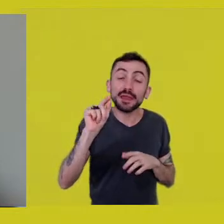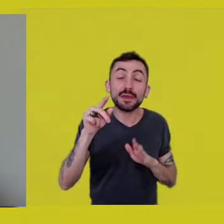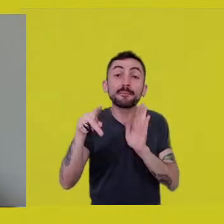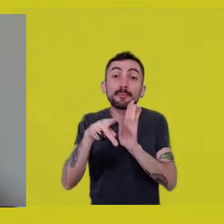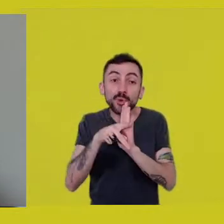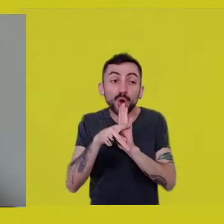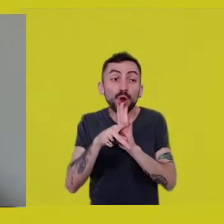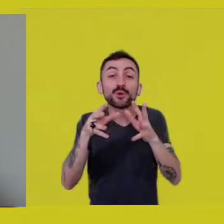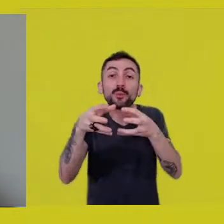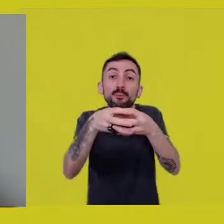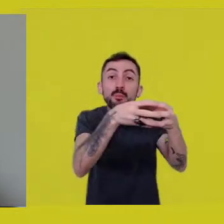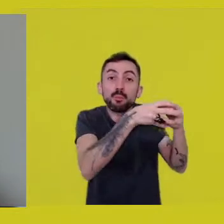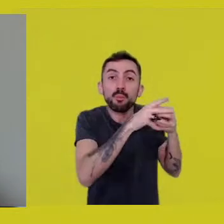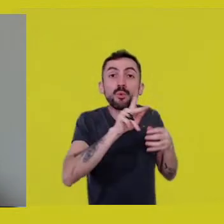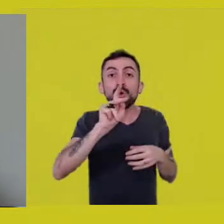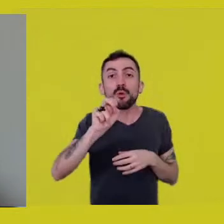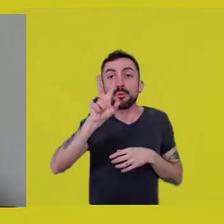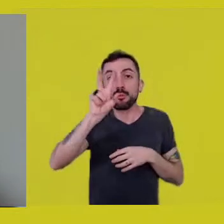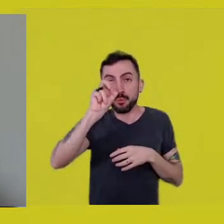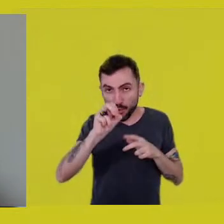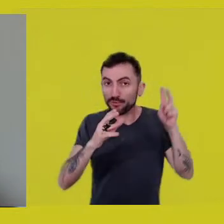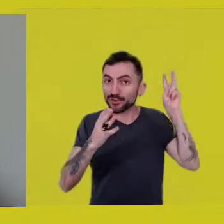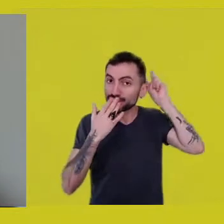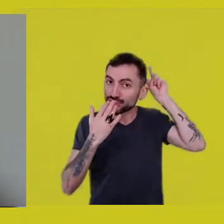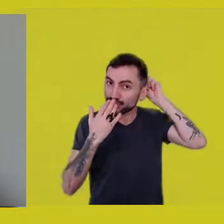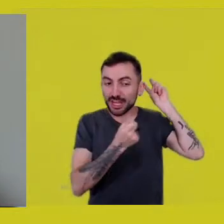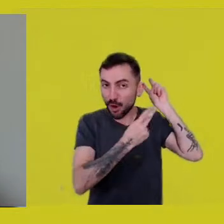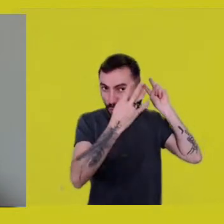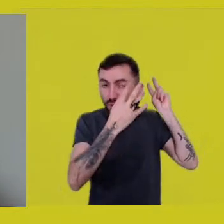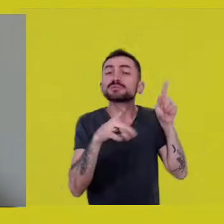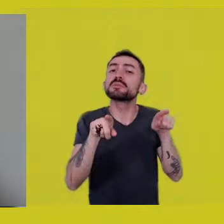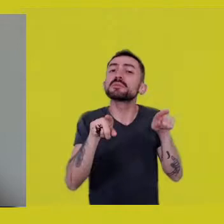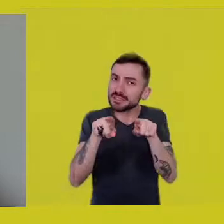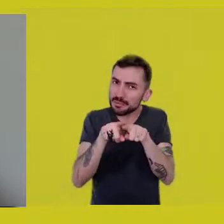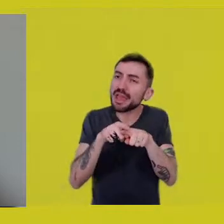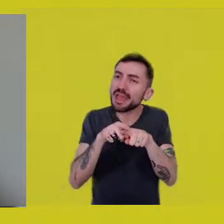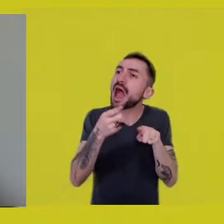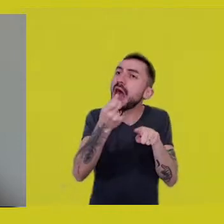namely, Native peoples and some non-Native ones as well,